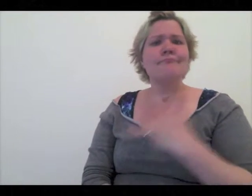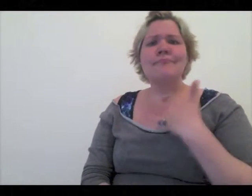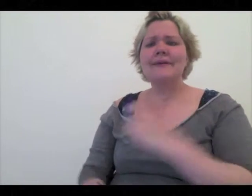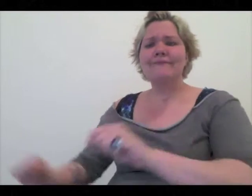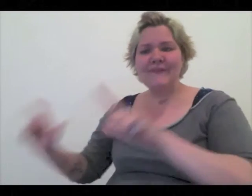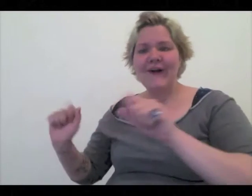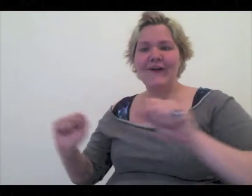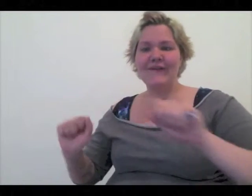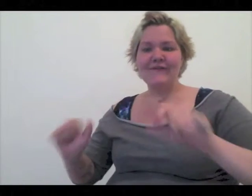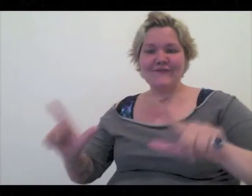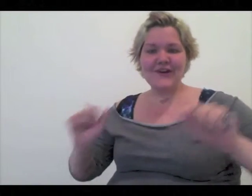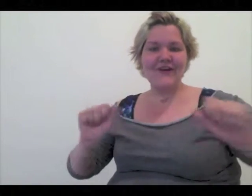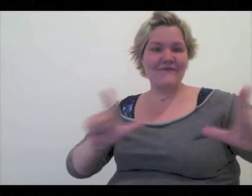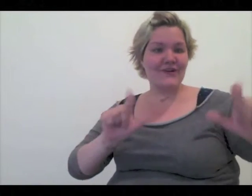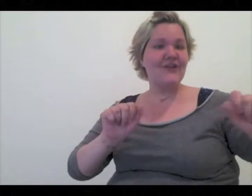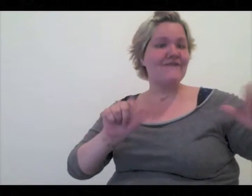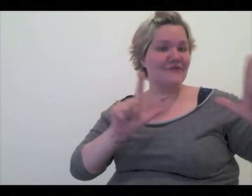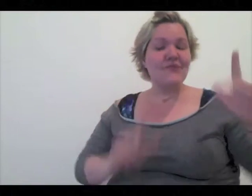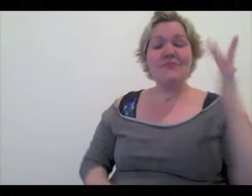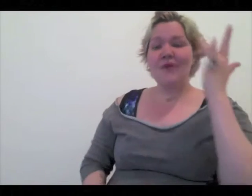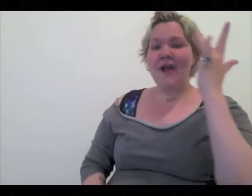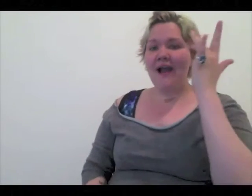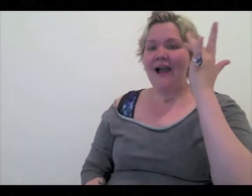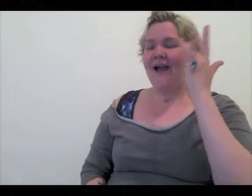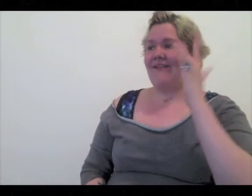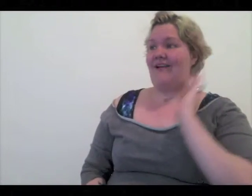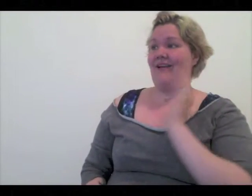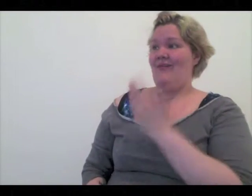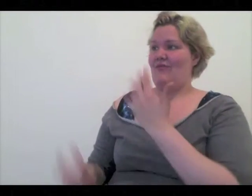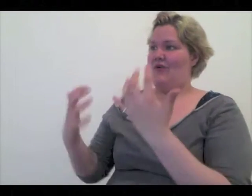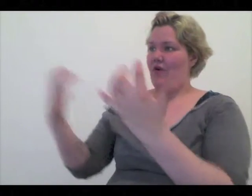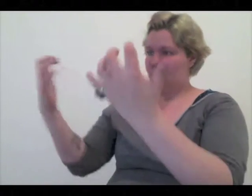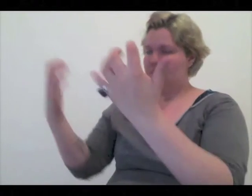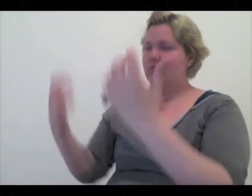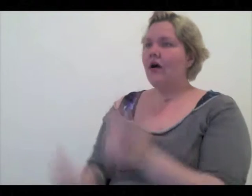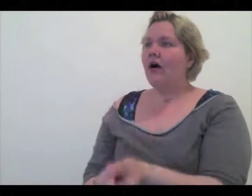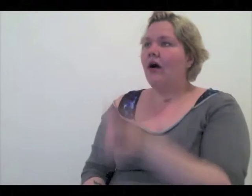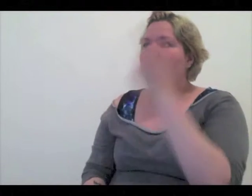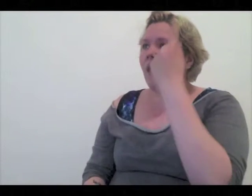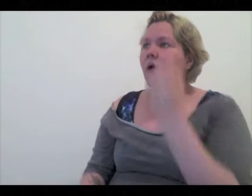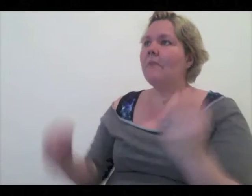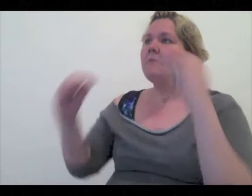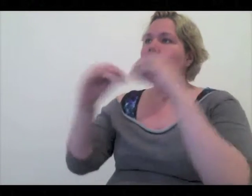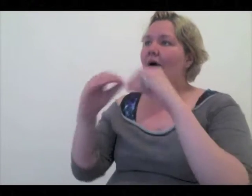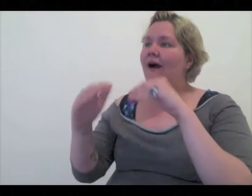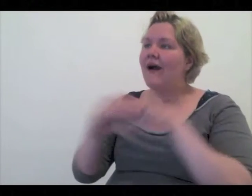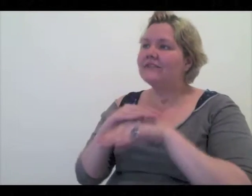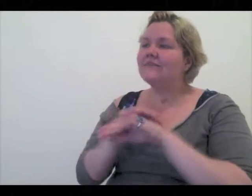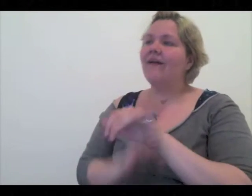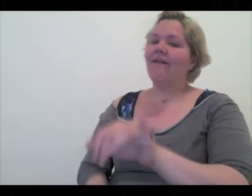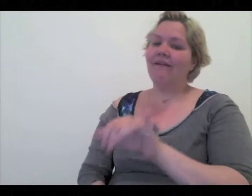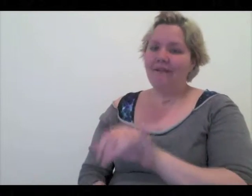where I would constantly make different sign language videos because it was more accessible for our audience.